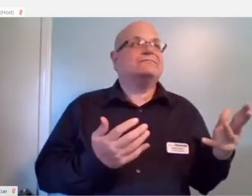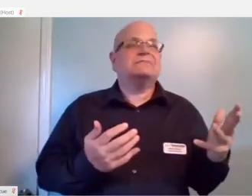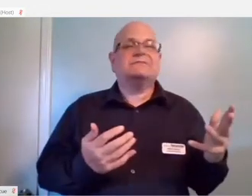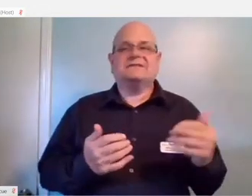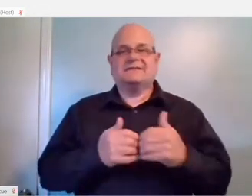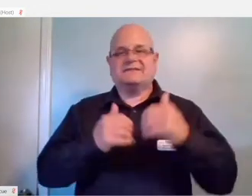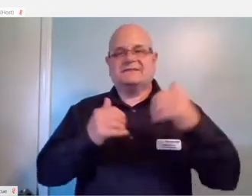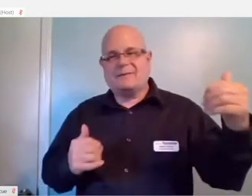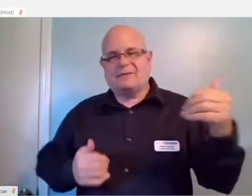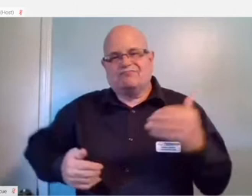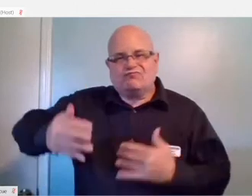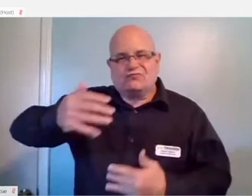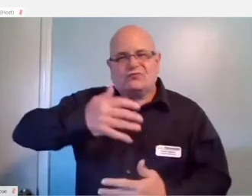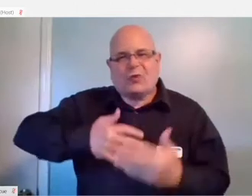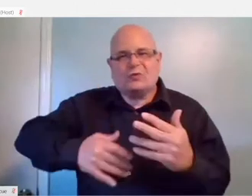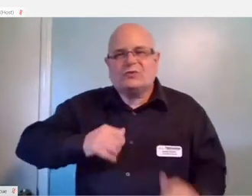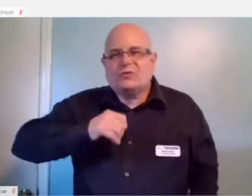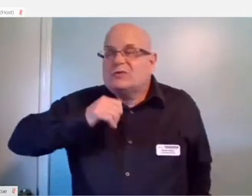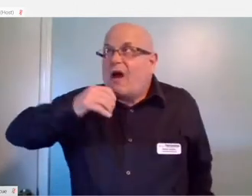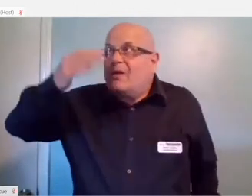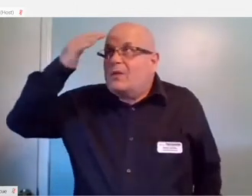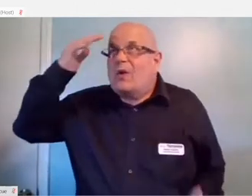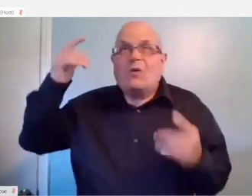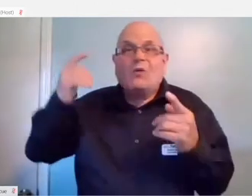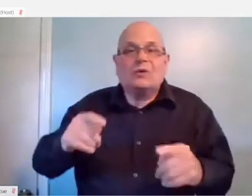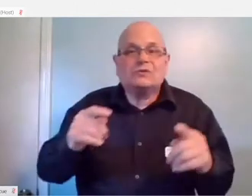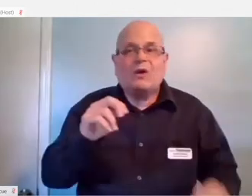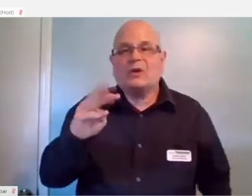They may not know what's going on with news.